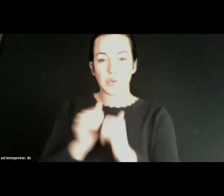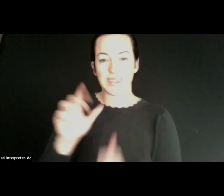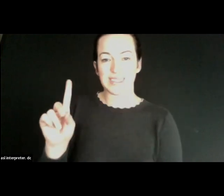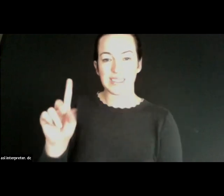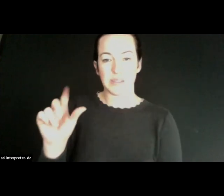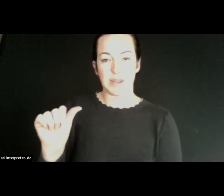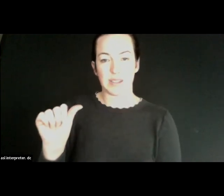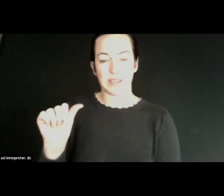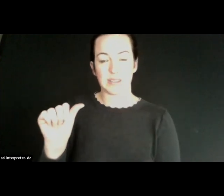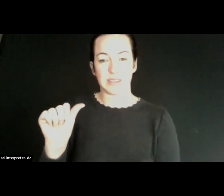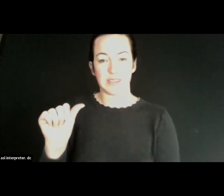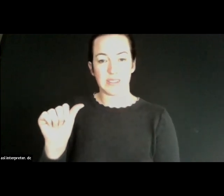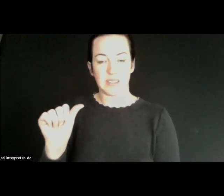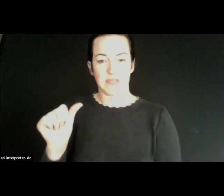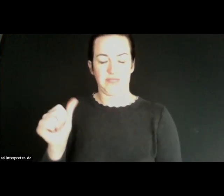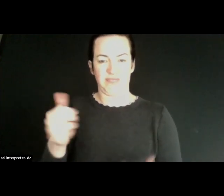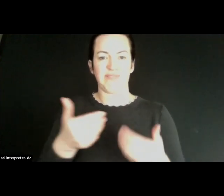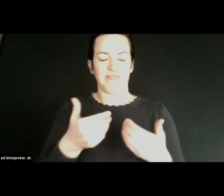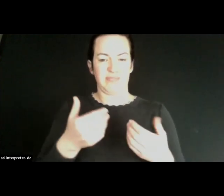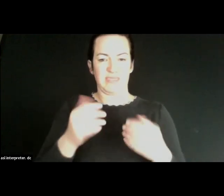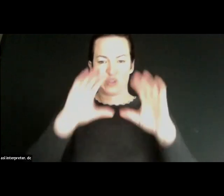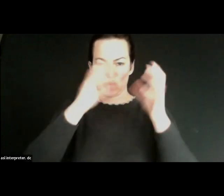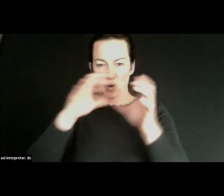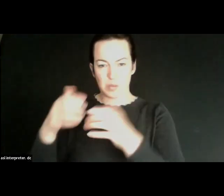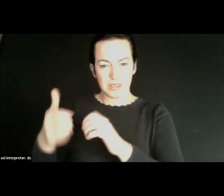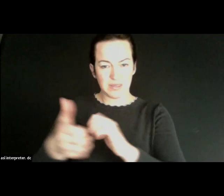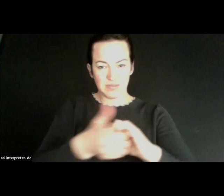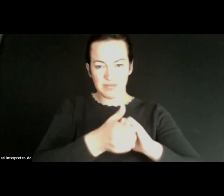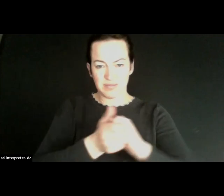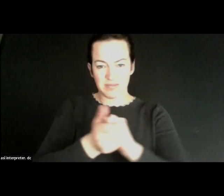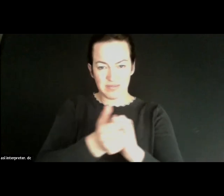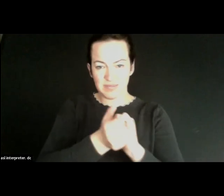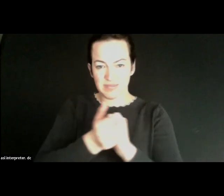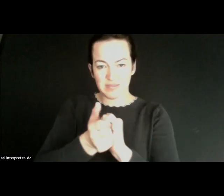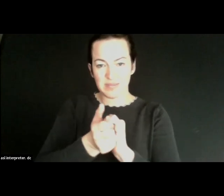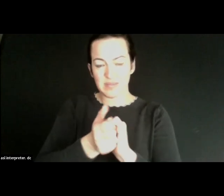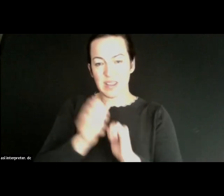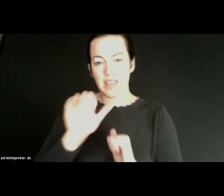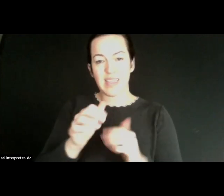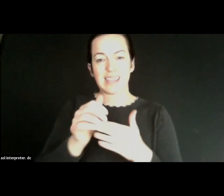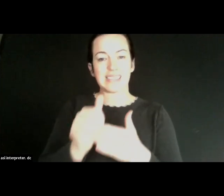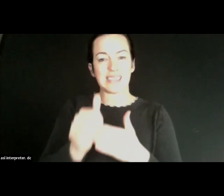I say multi sector collaborative, and it's all leadership behind the Tech Council when it was